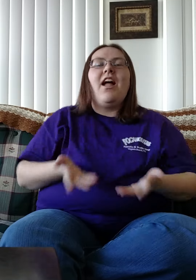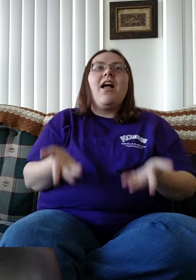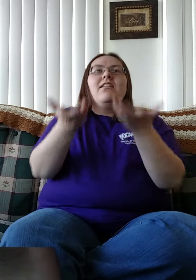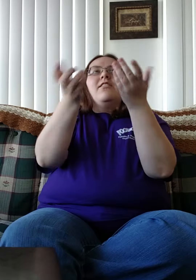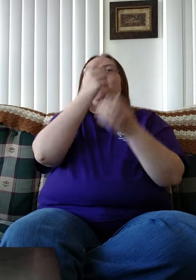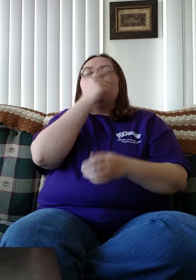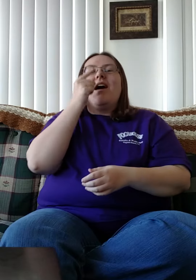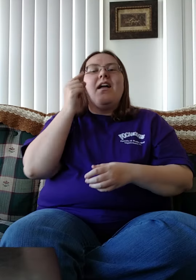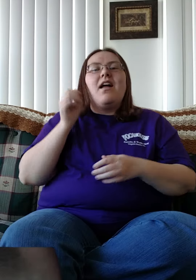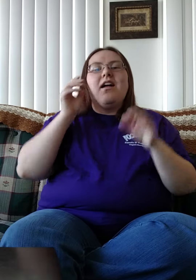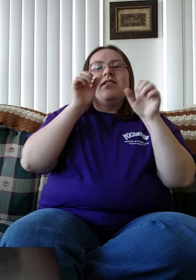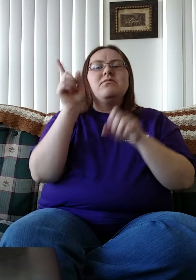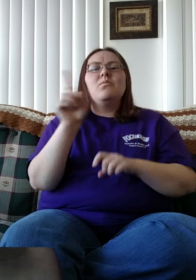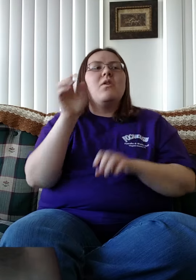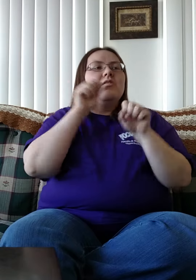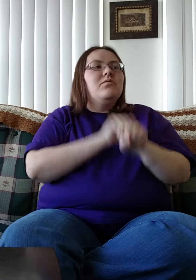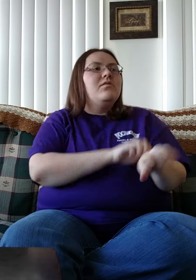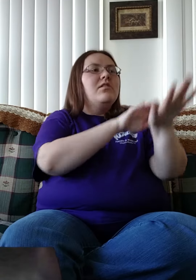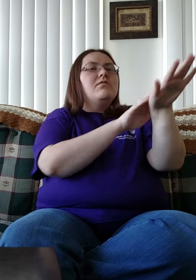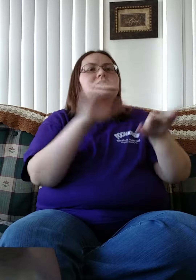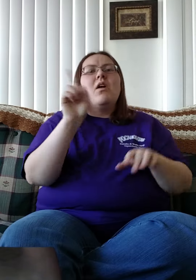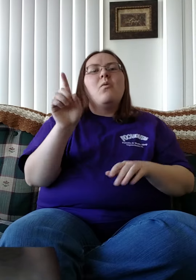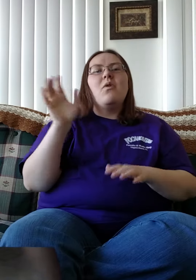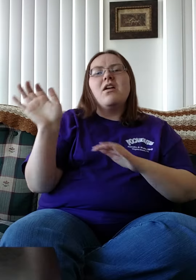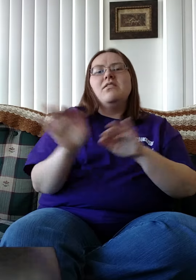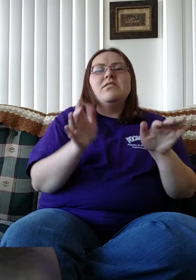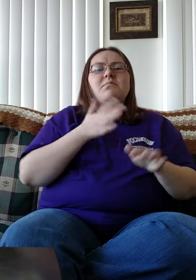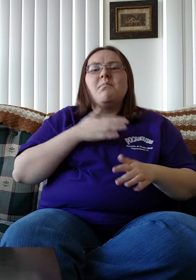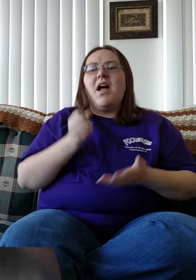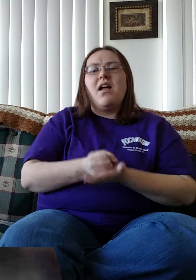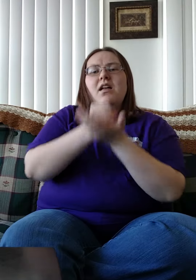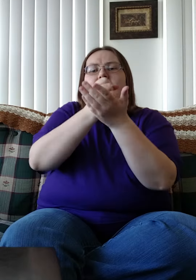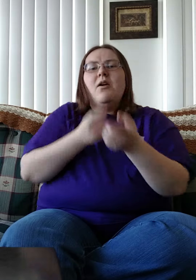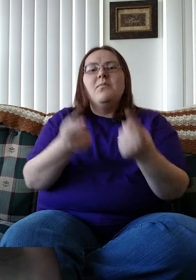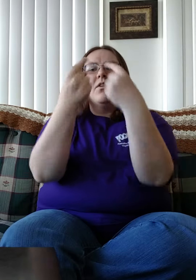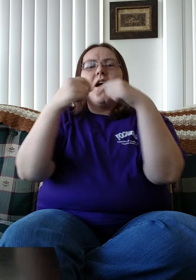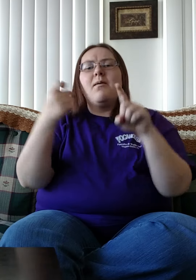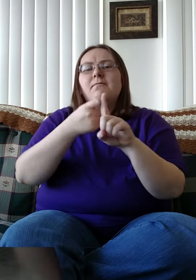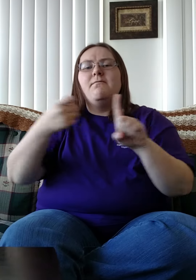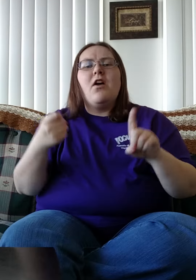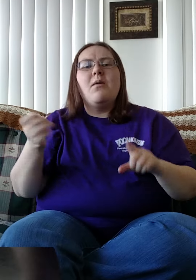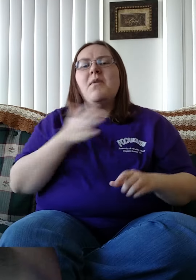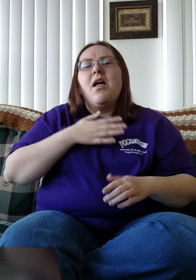I lift my eyes unto the hills Where does my help come from